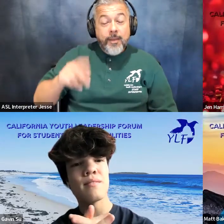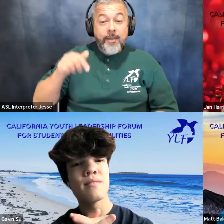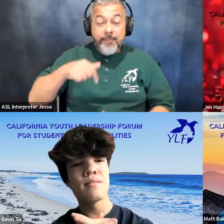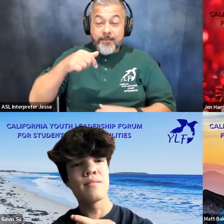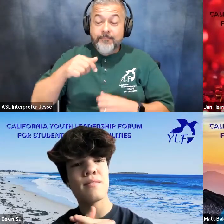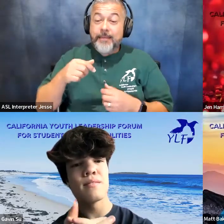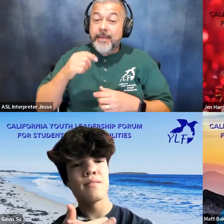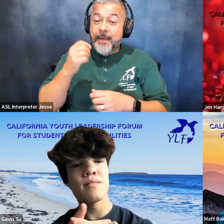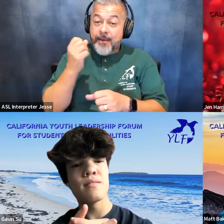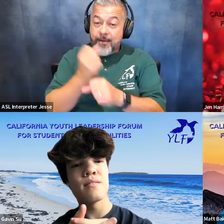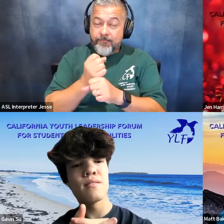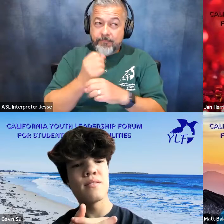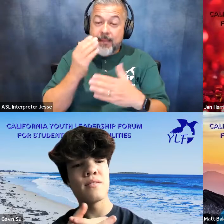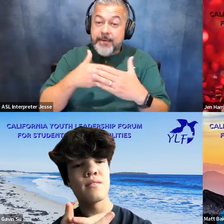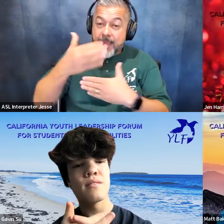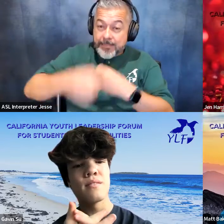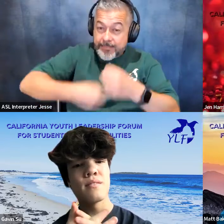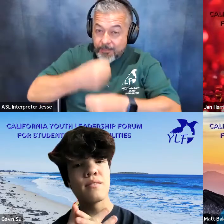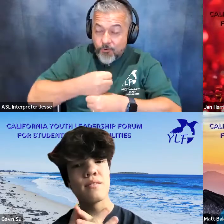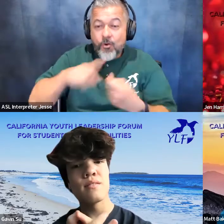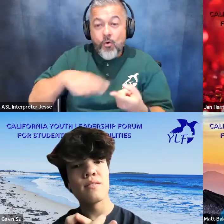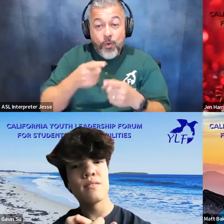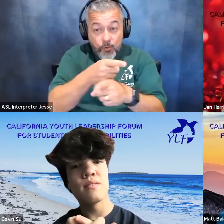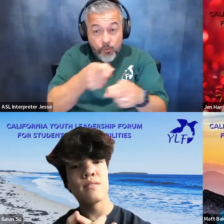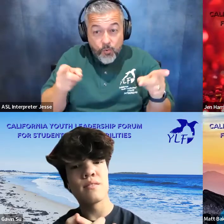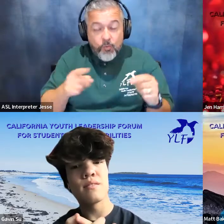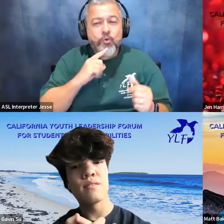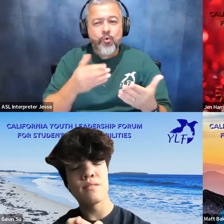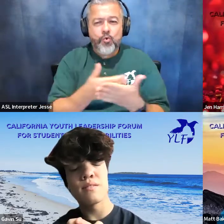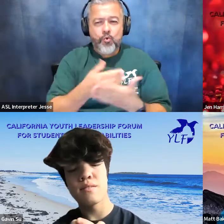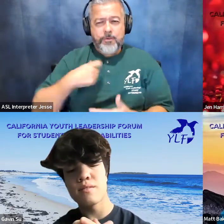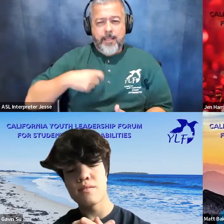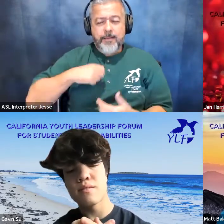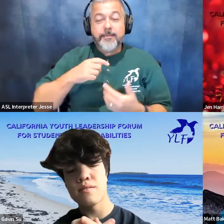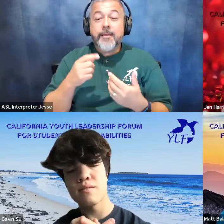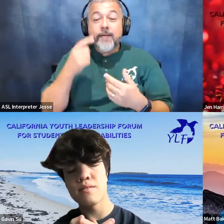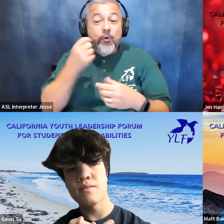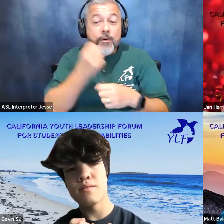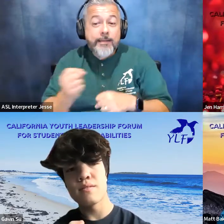come back as staff to represent at your ylefs we want to make sure we have it good